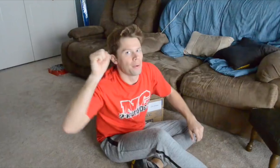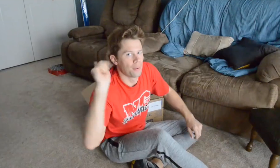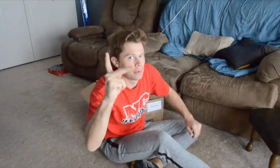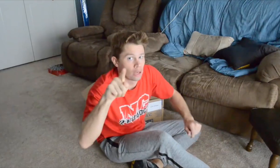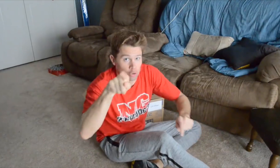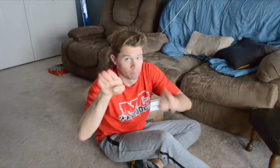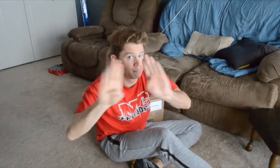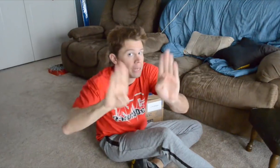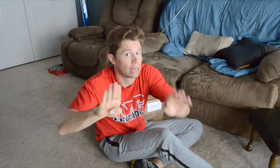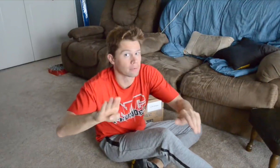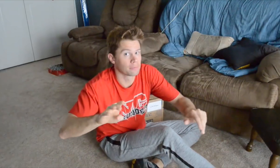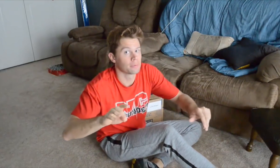Ok, then behave yourself!